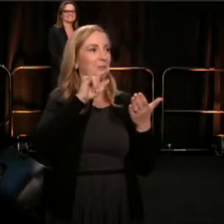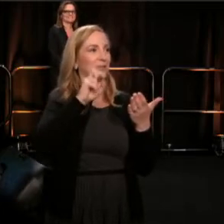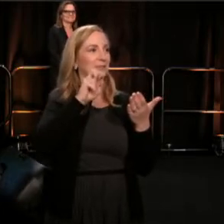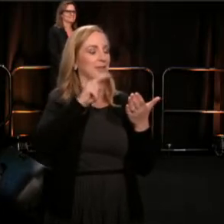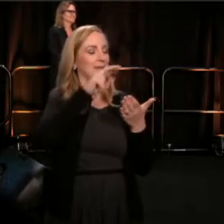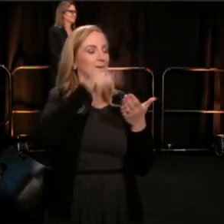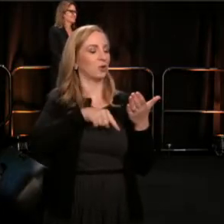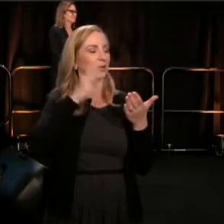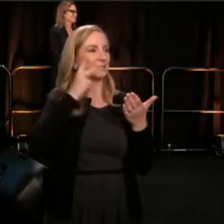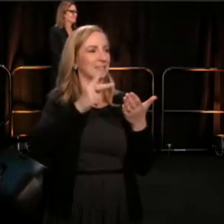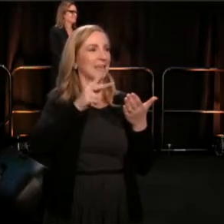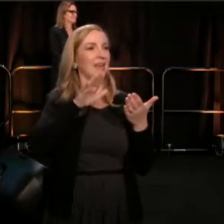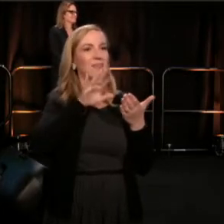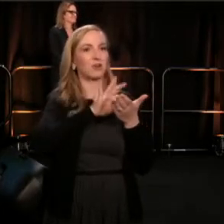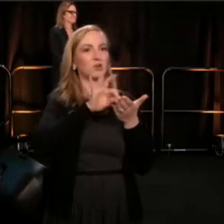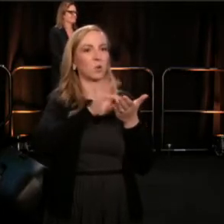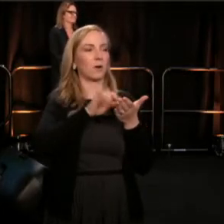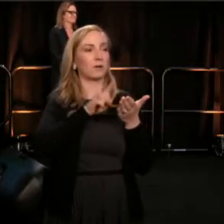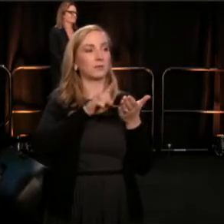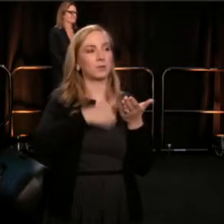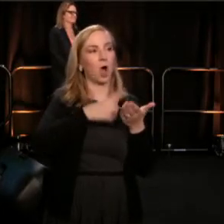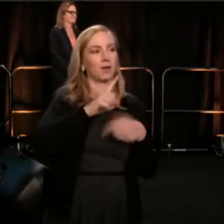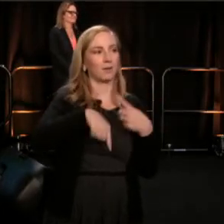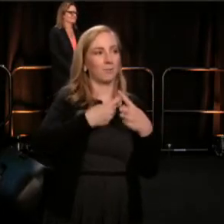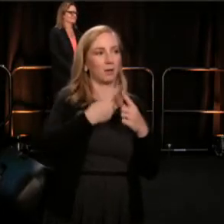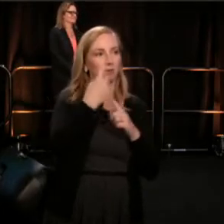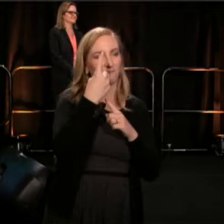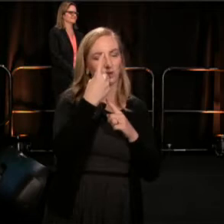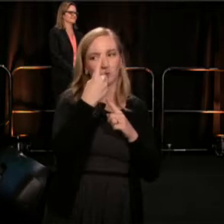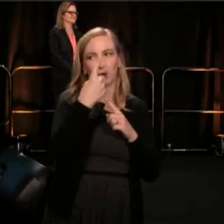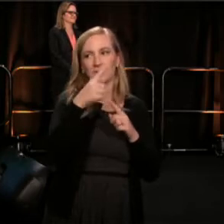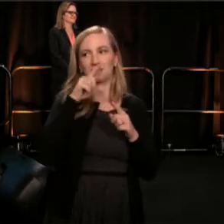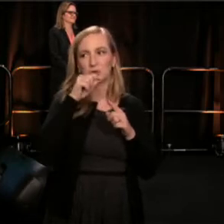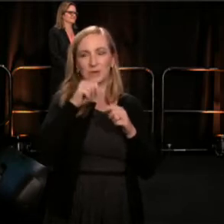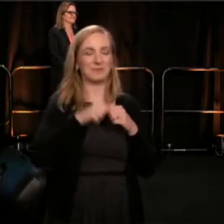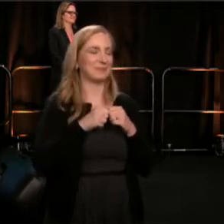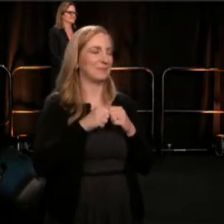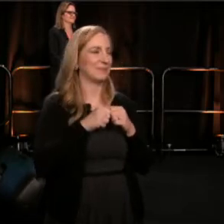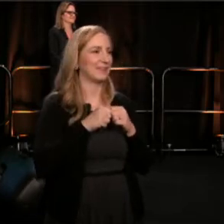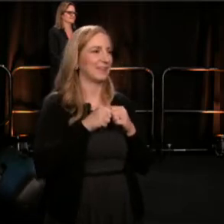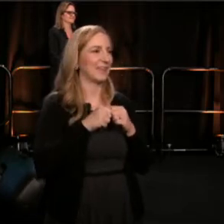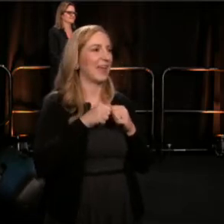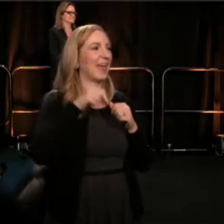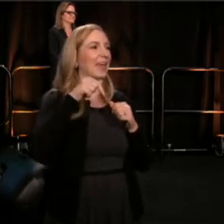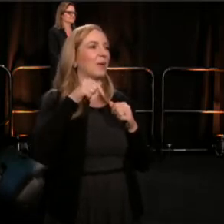(Chris) We get this one moment to come together as a community every year,